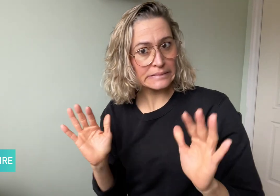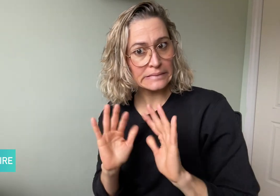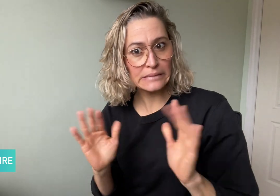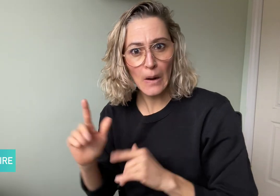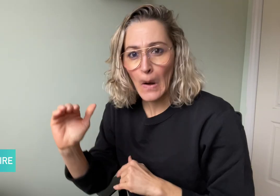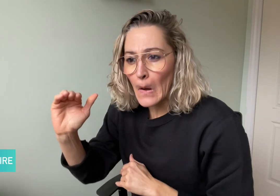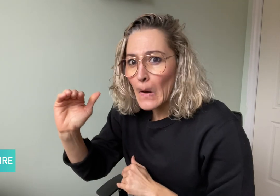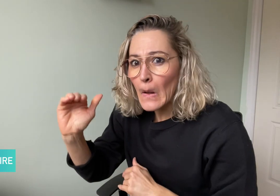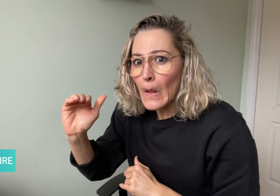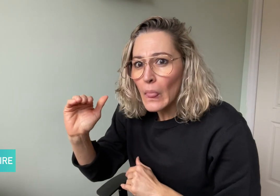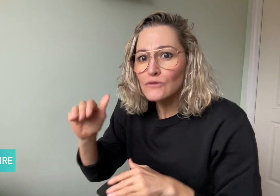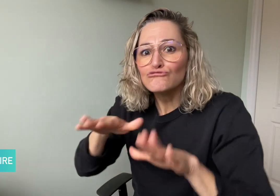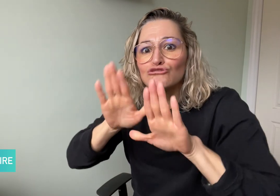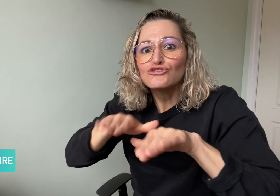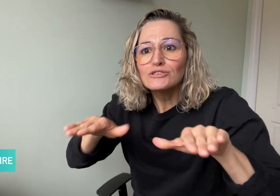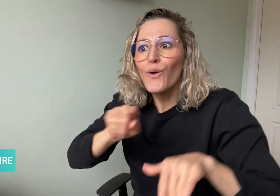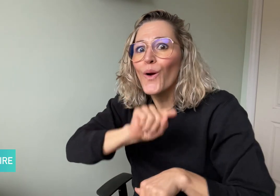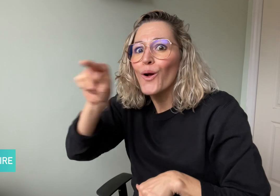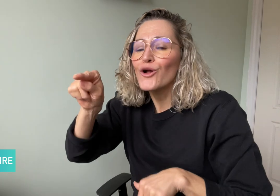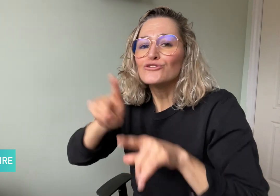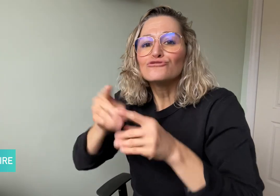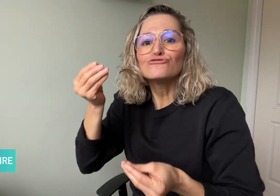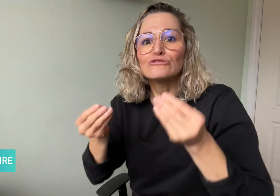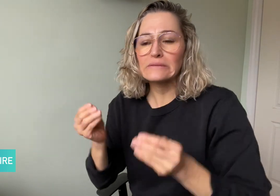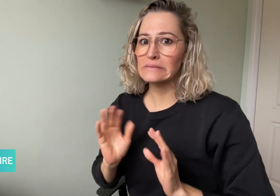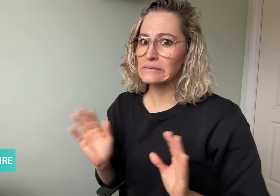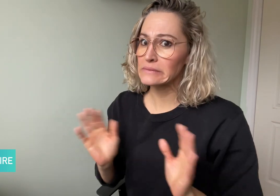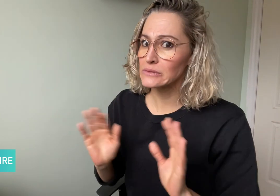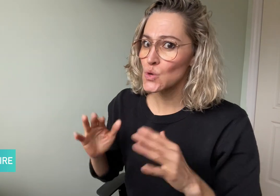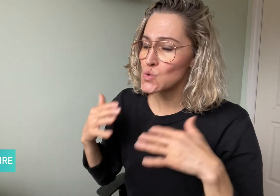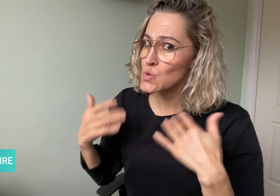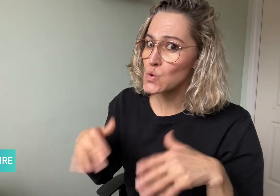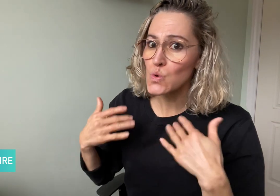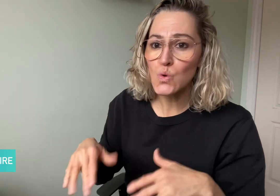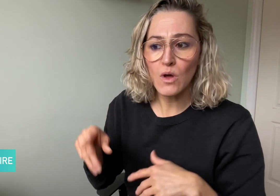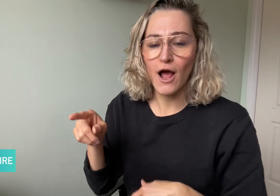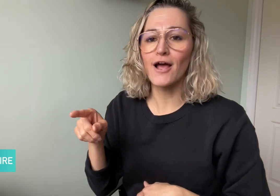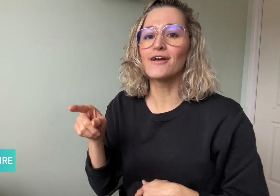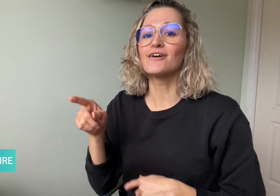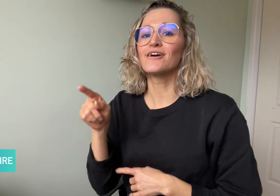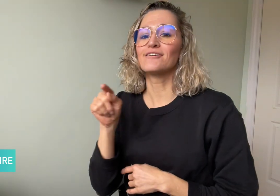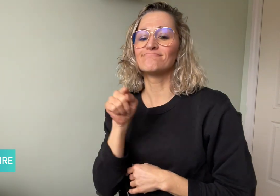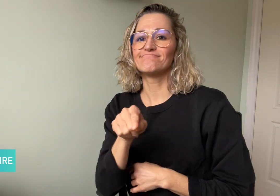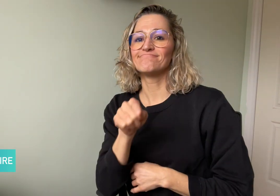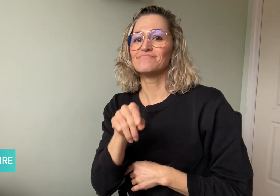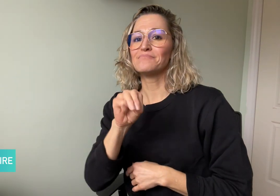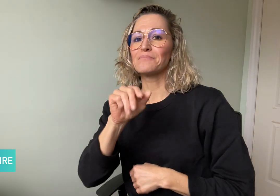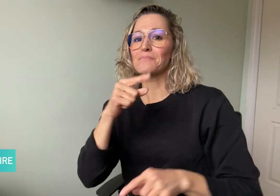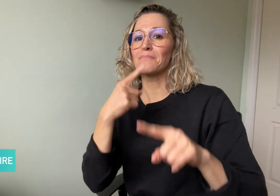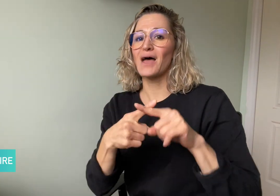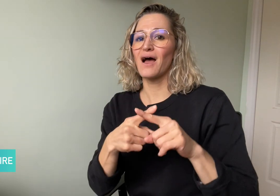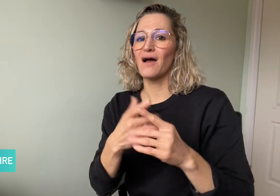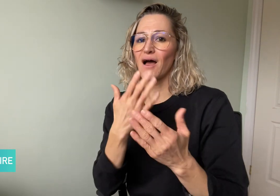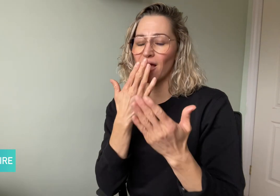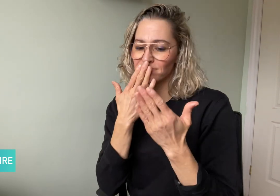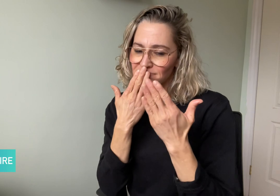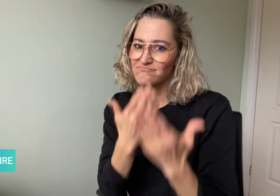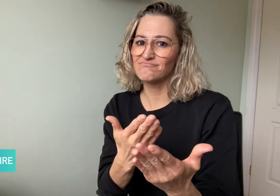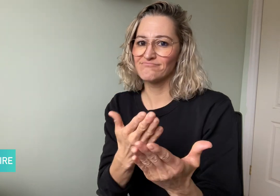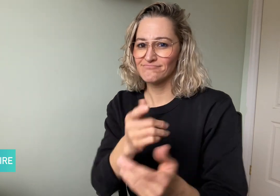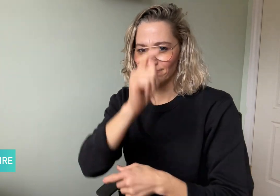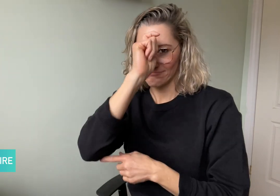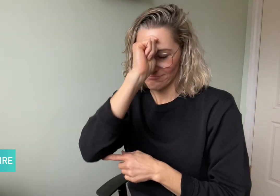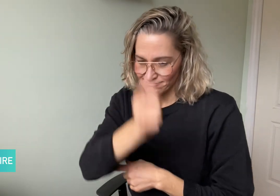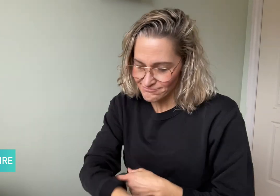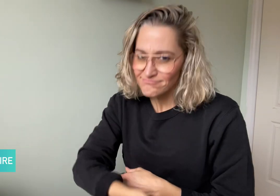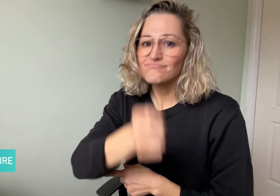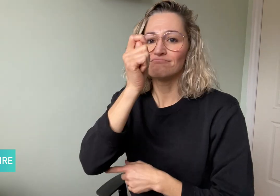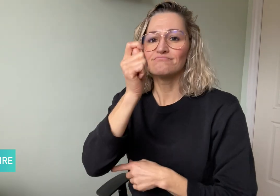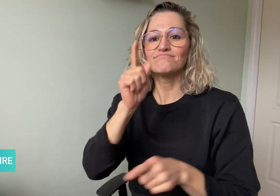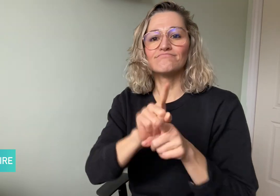and mountains, which is not suitable for little kids.